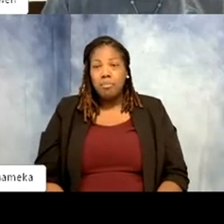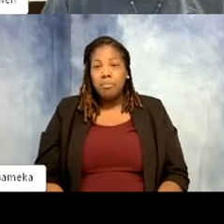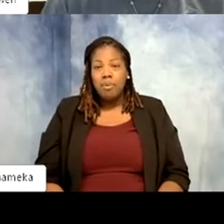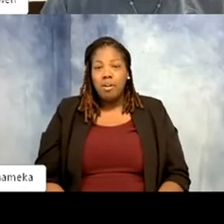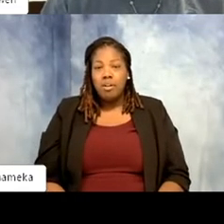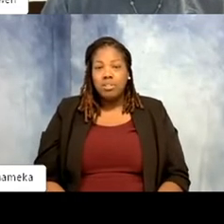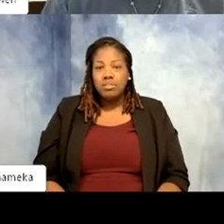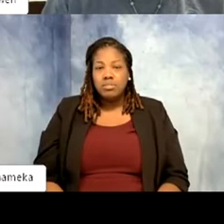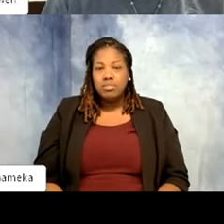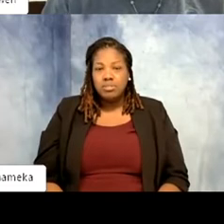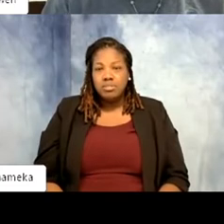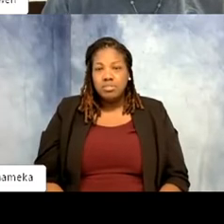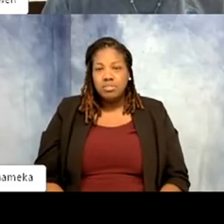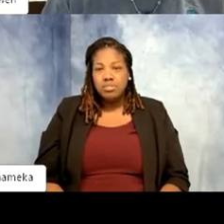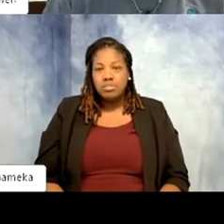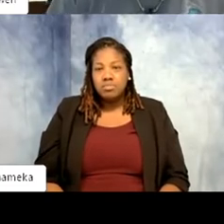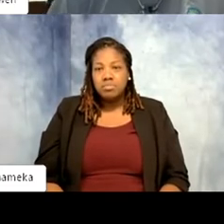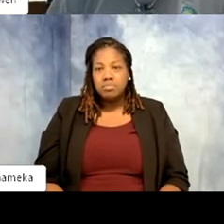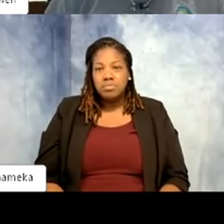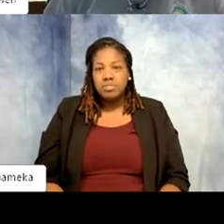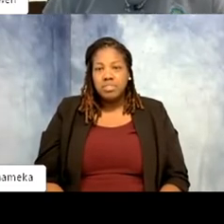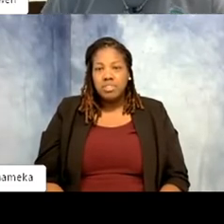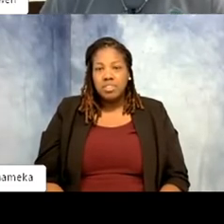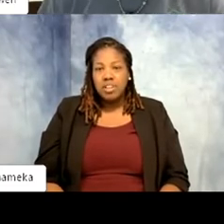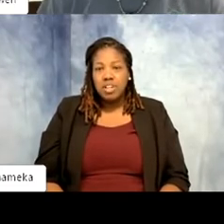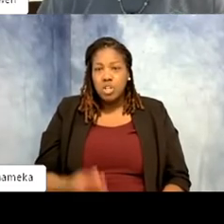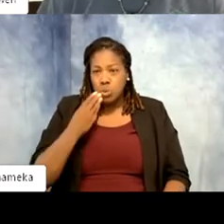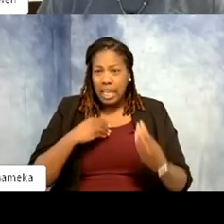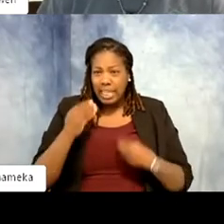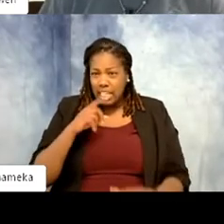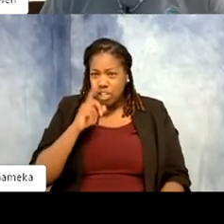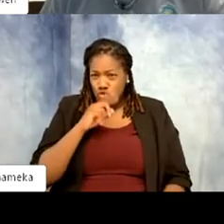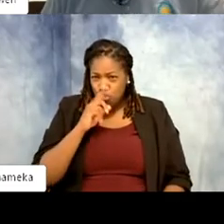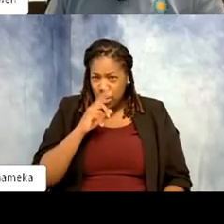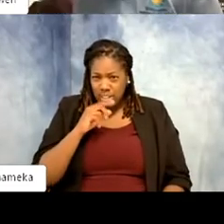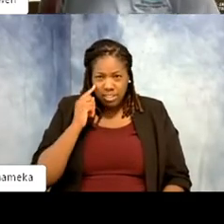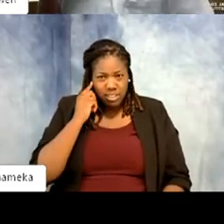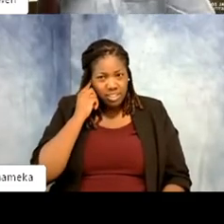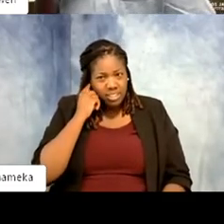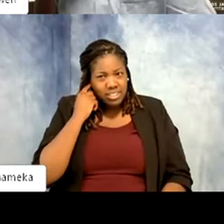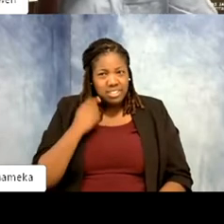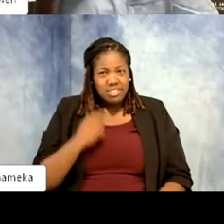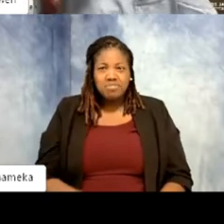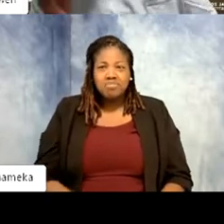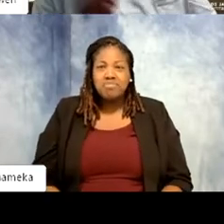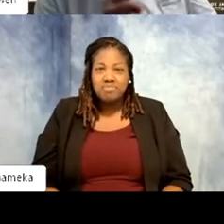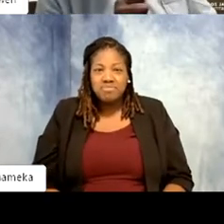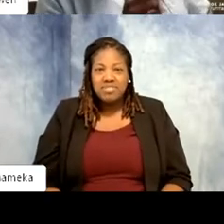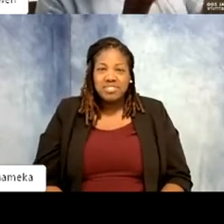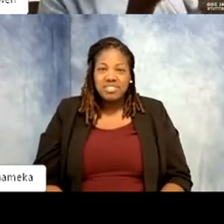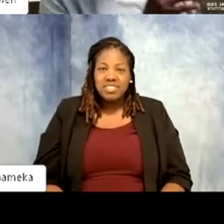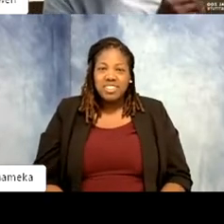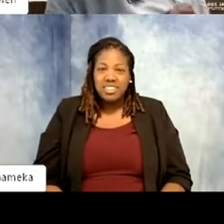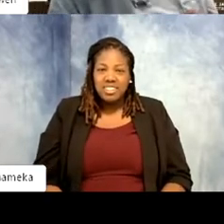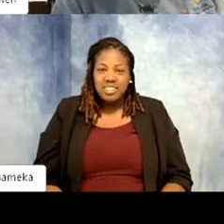Oh! Somebody asked do they eat rats? That's a good guess. There's a jump there somewhere.